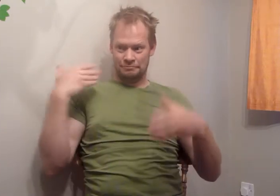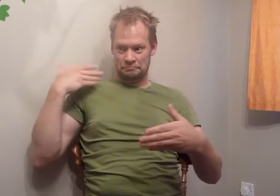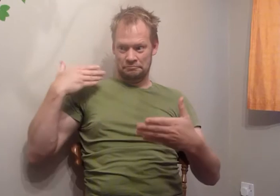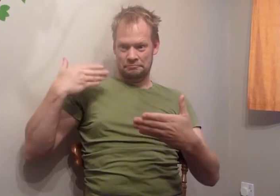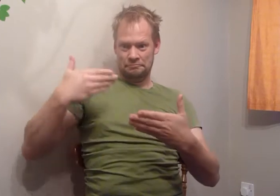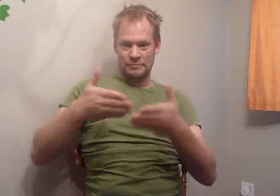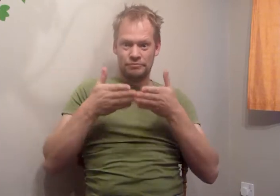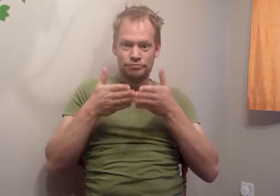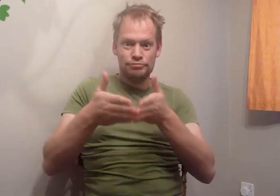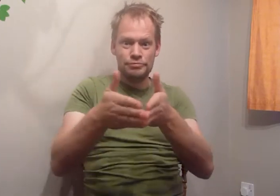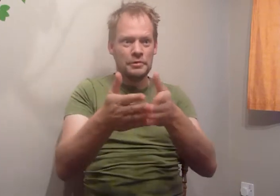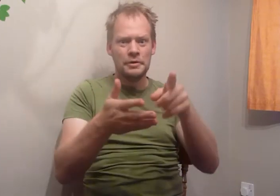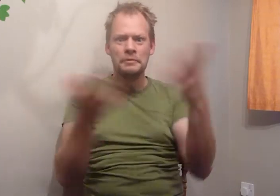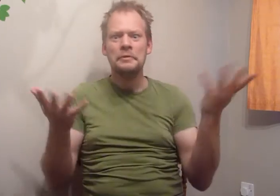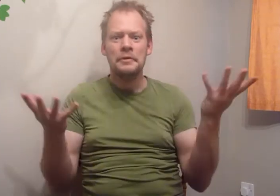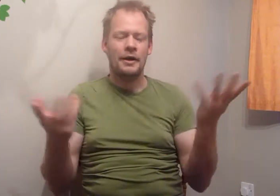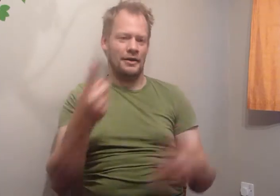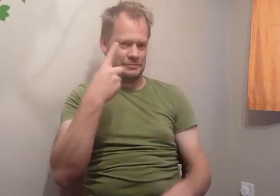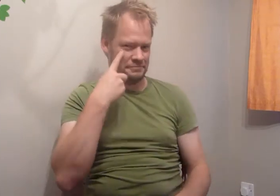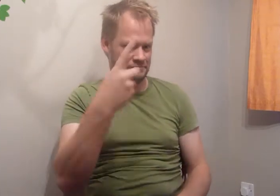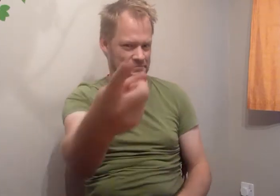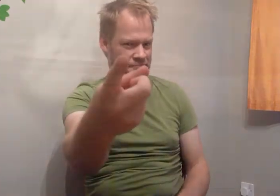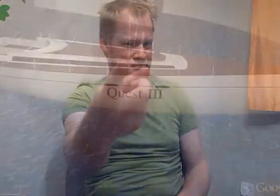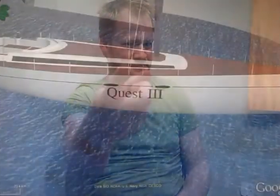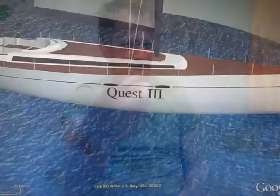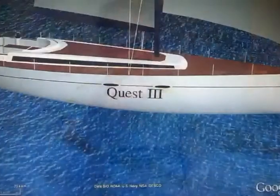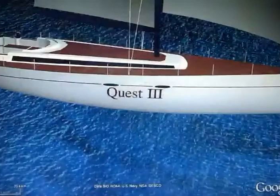since he set sail. Where is he now? Let's have a look.